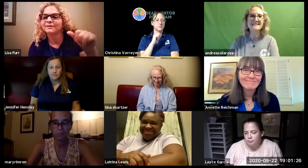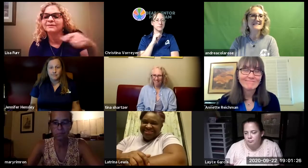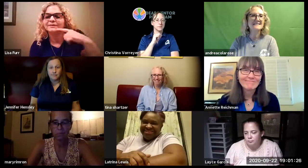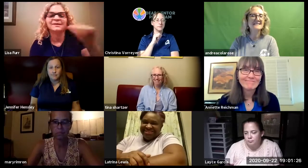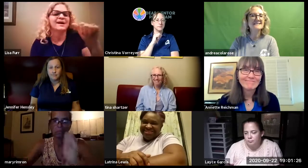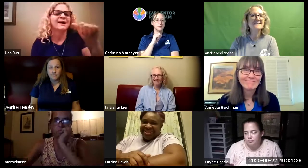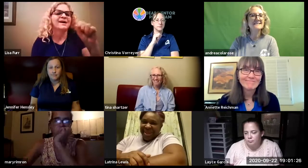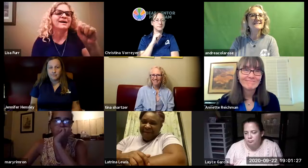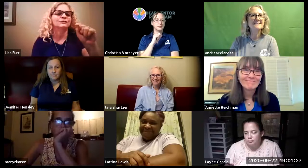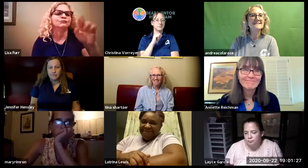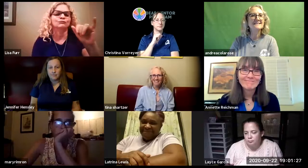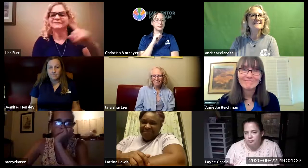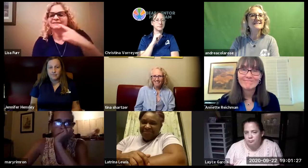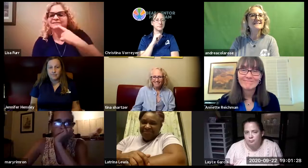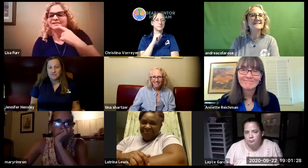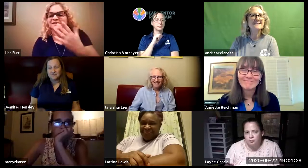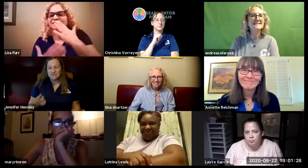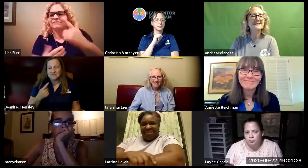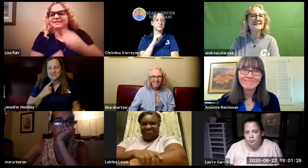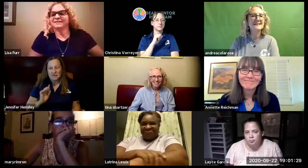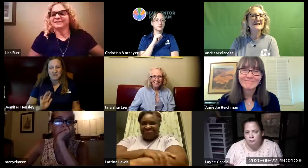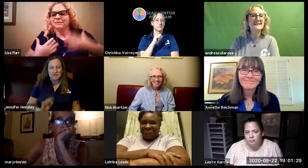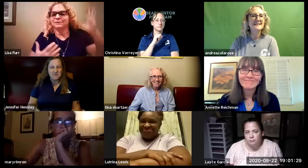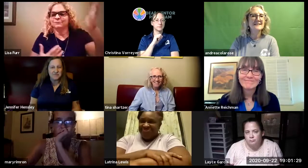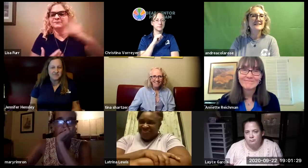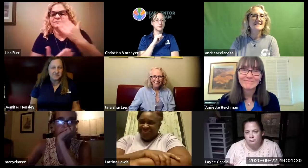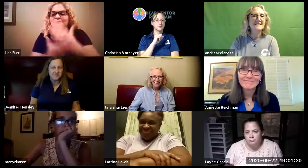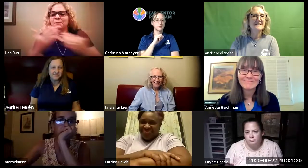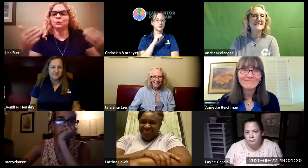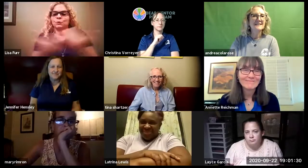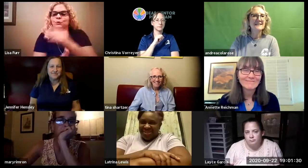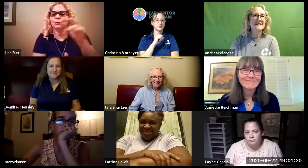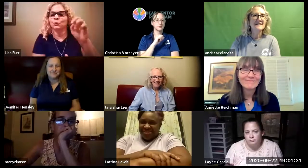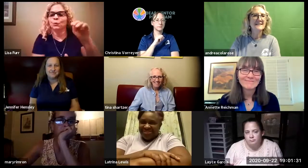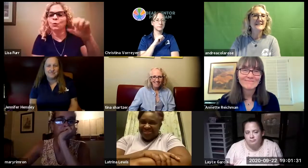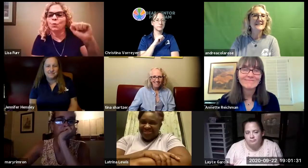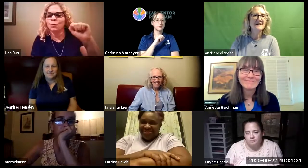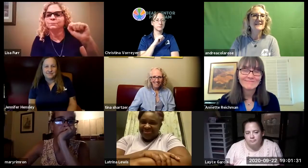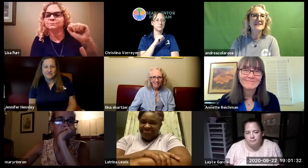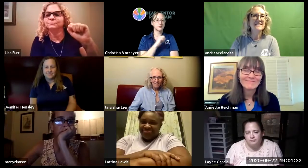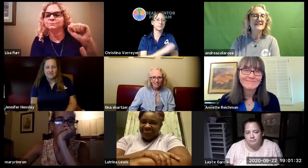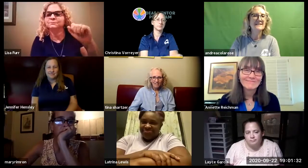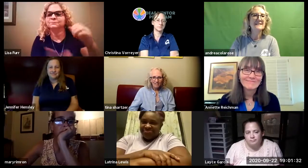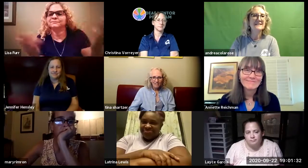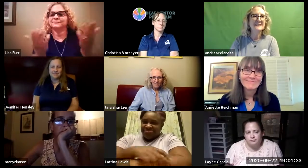let me take a look here um astrid said thank you for that inspiring